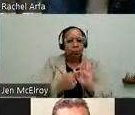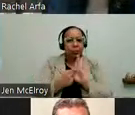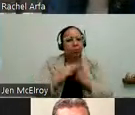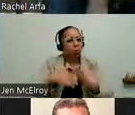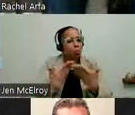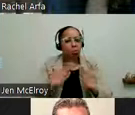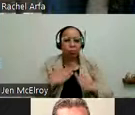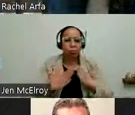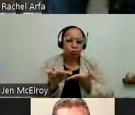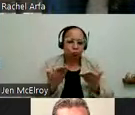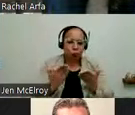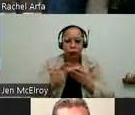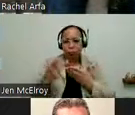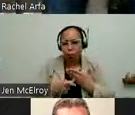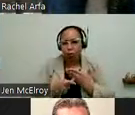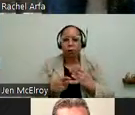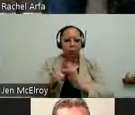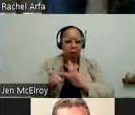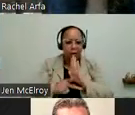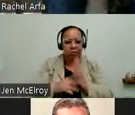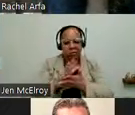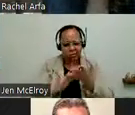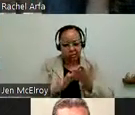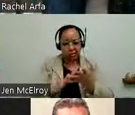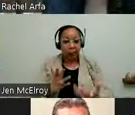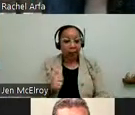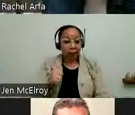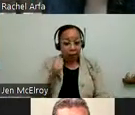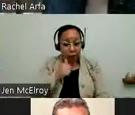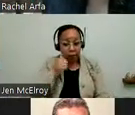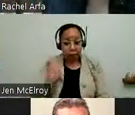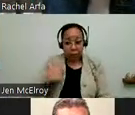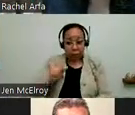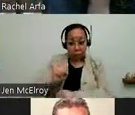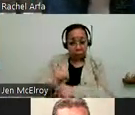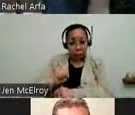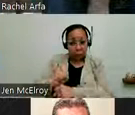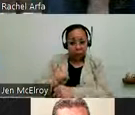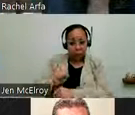initiatives and policies. And every day we work to make Chicago the most